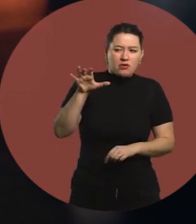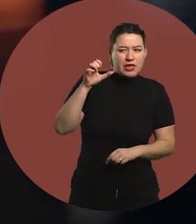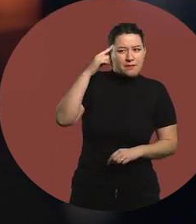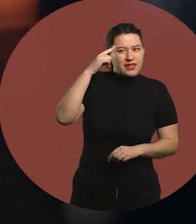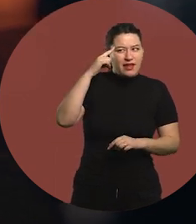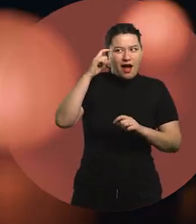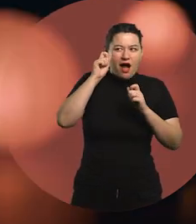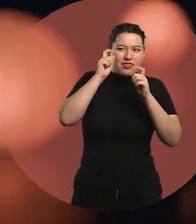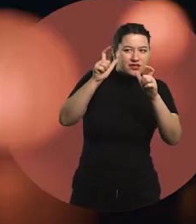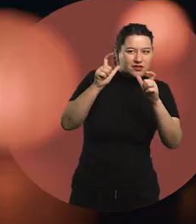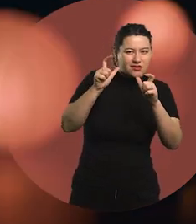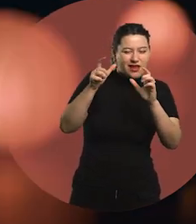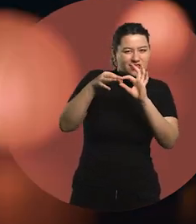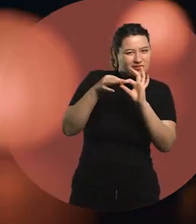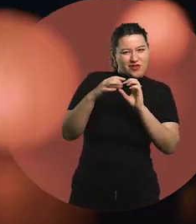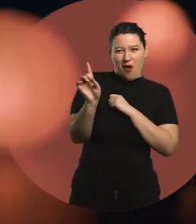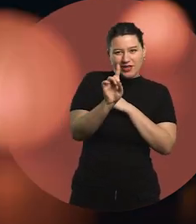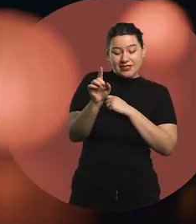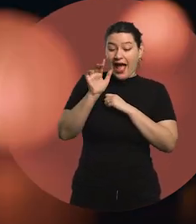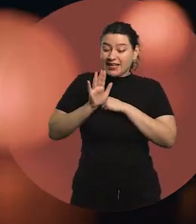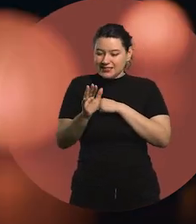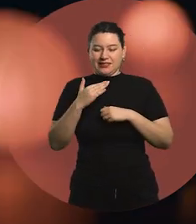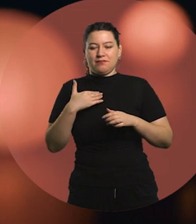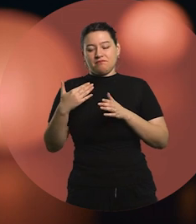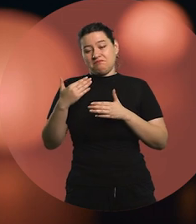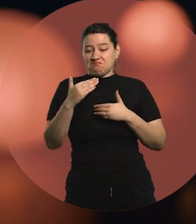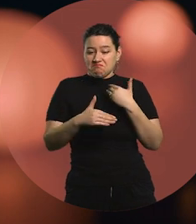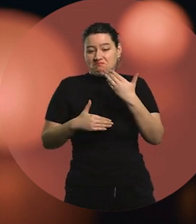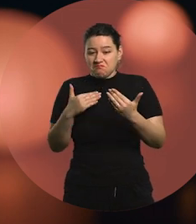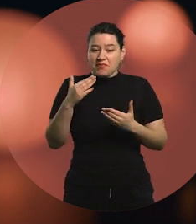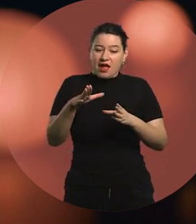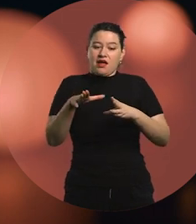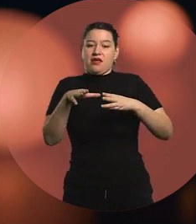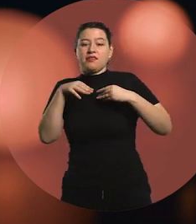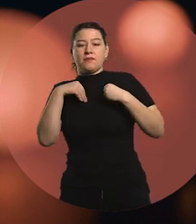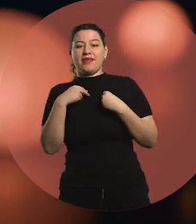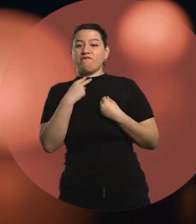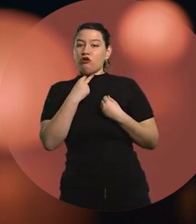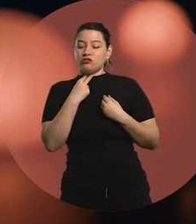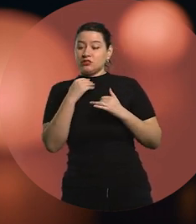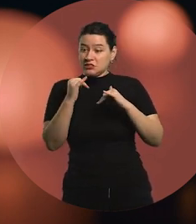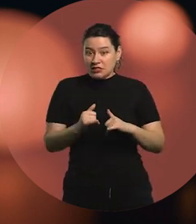So basically that was my path with my voice. So yes, I was able to learn things